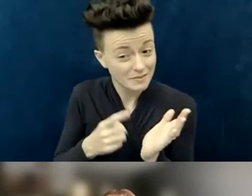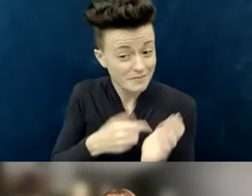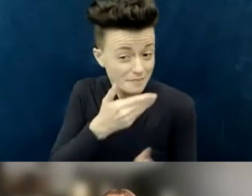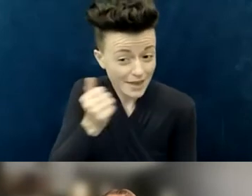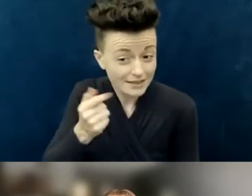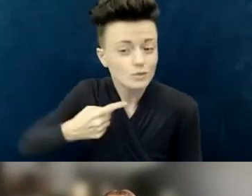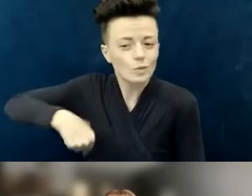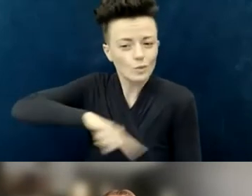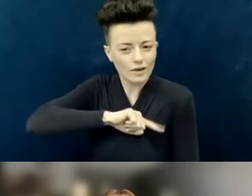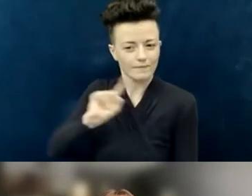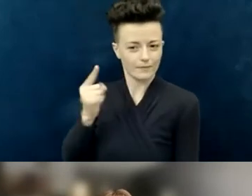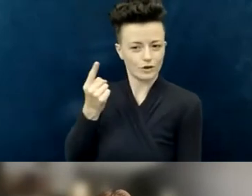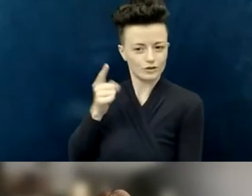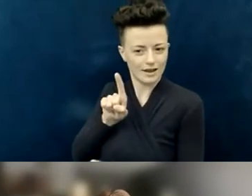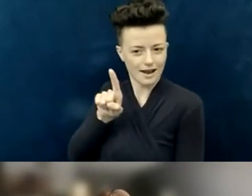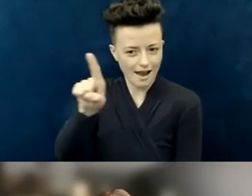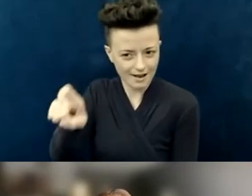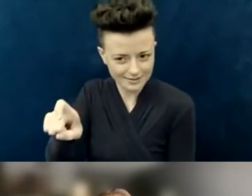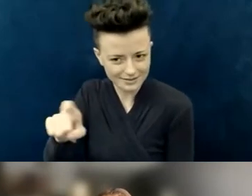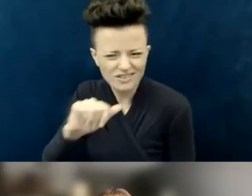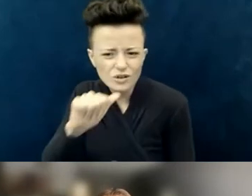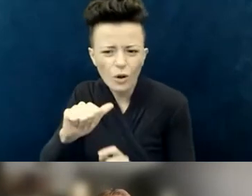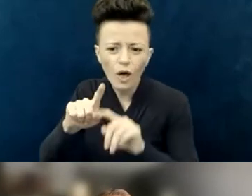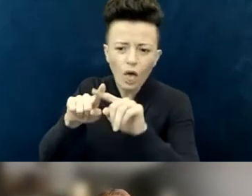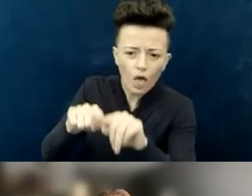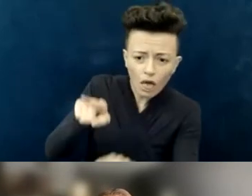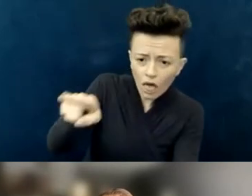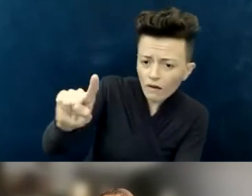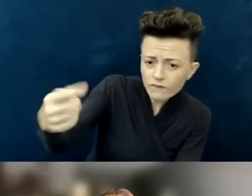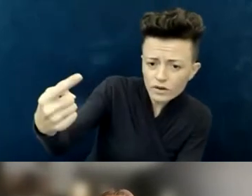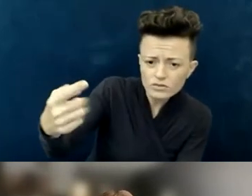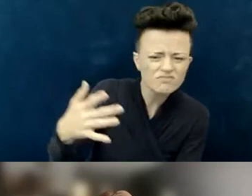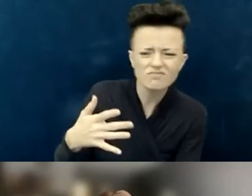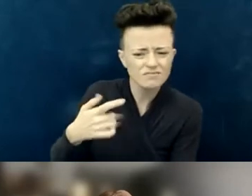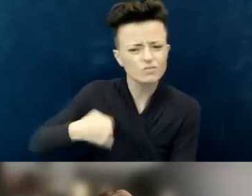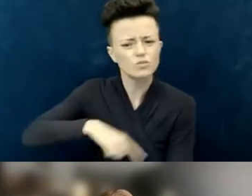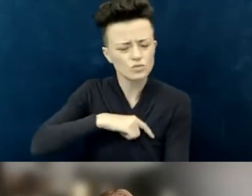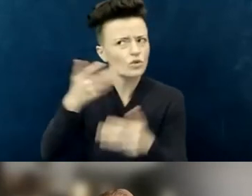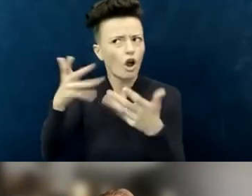"that you have needs that we might not have thought of," but also showing that you have thought for some needs,